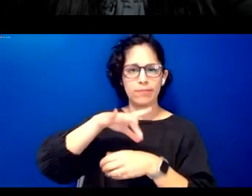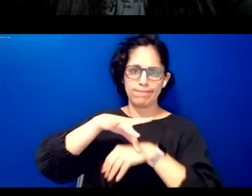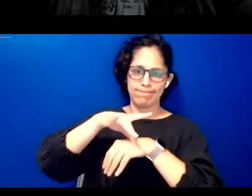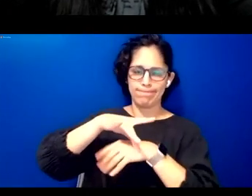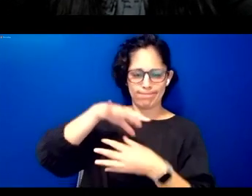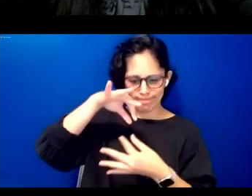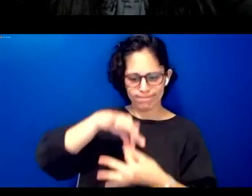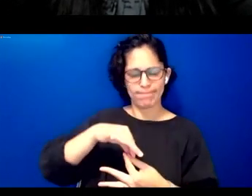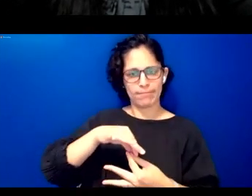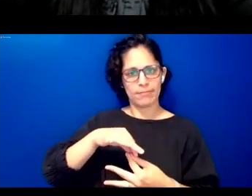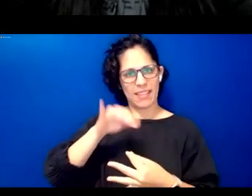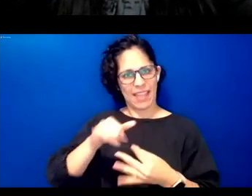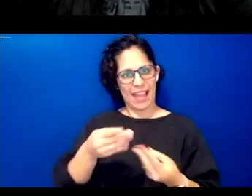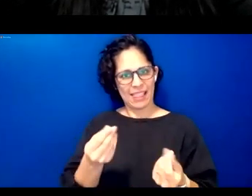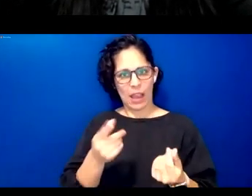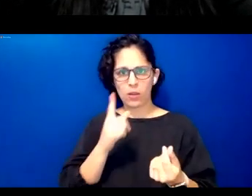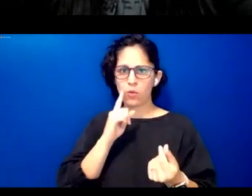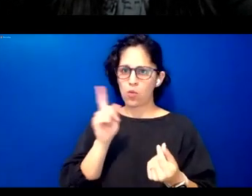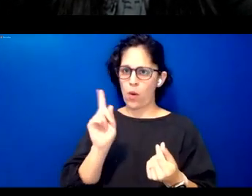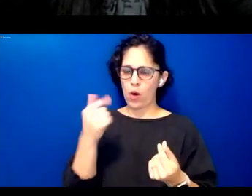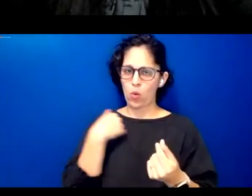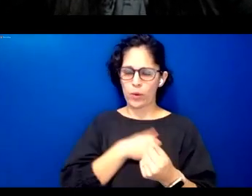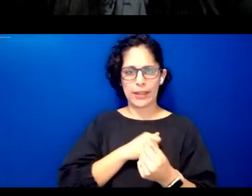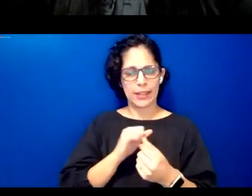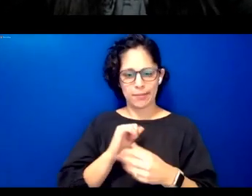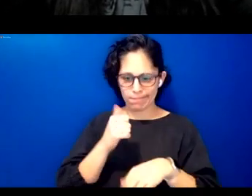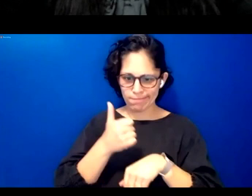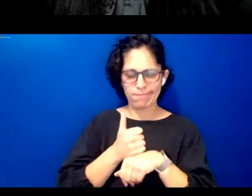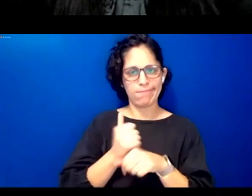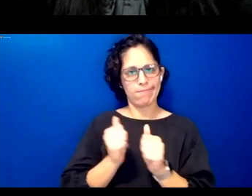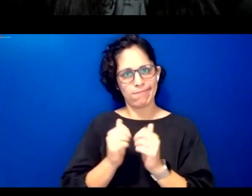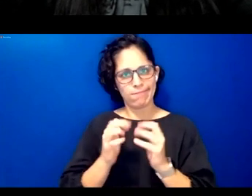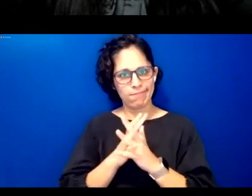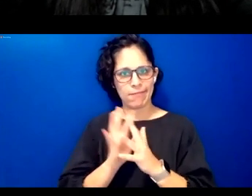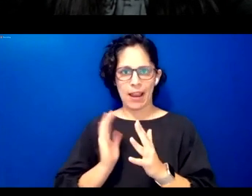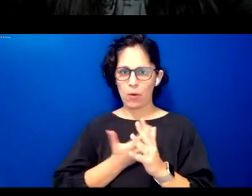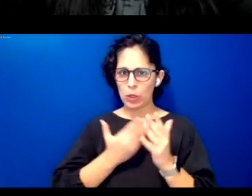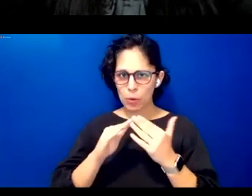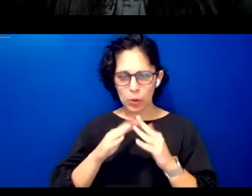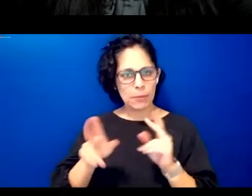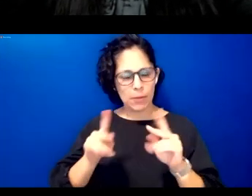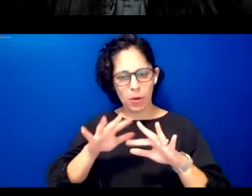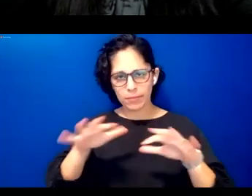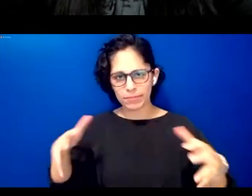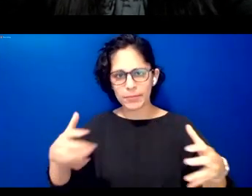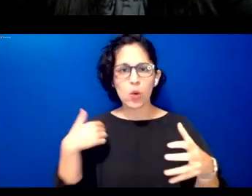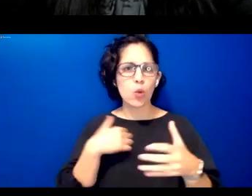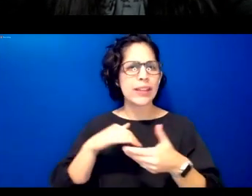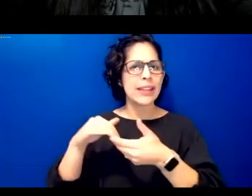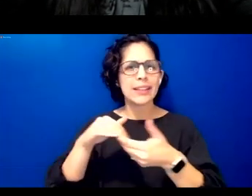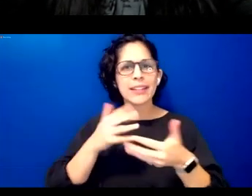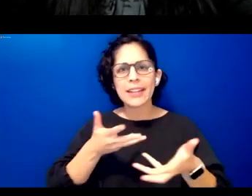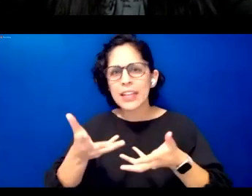that have birthed us as we have been engaging with and through the means of digital to tools